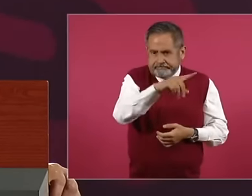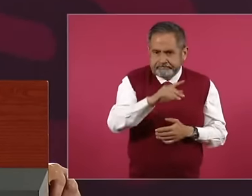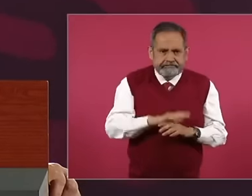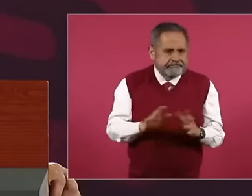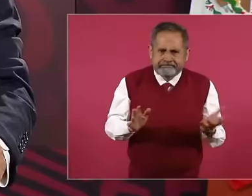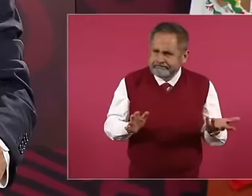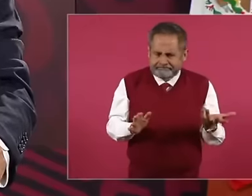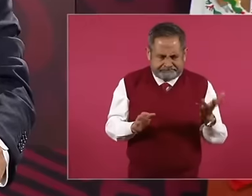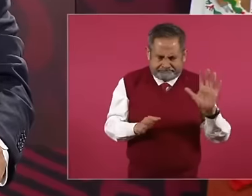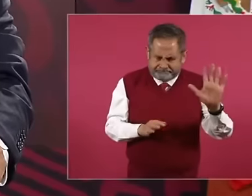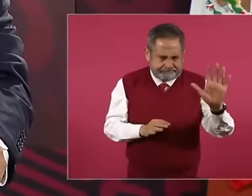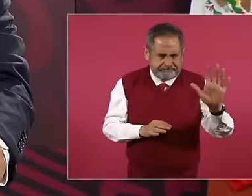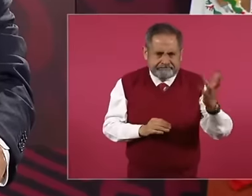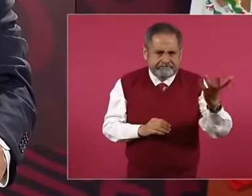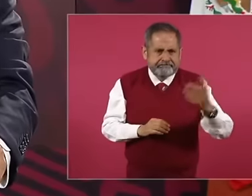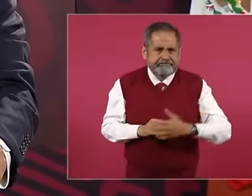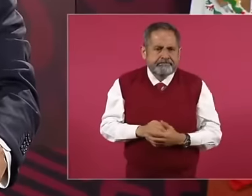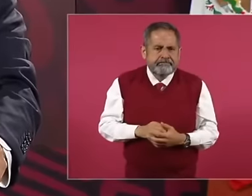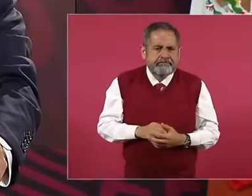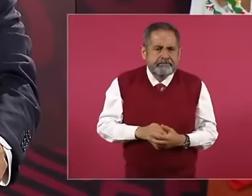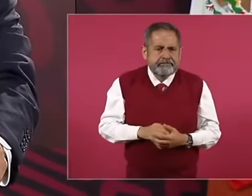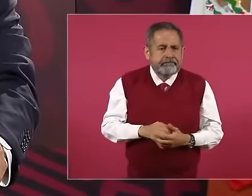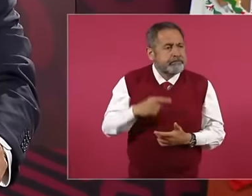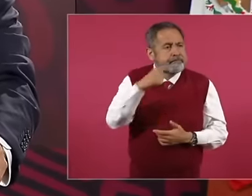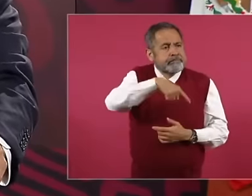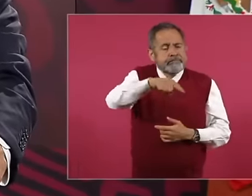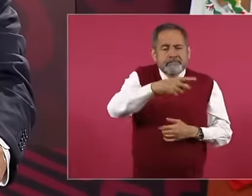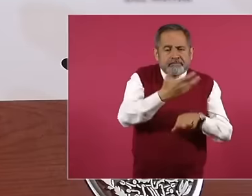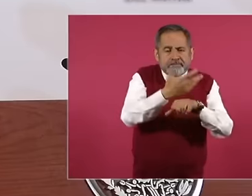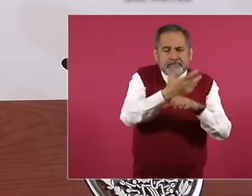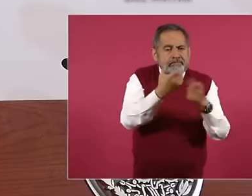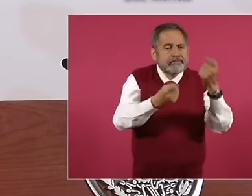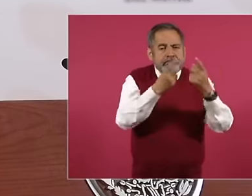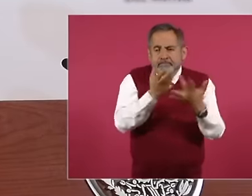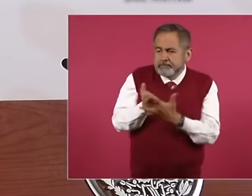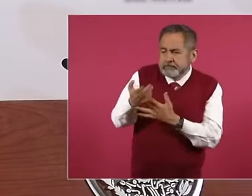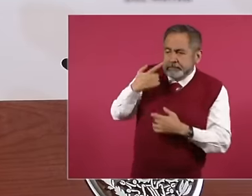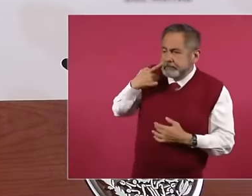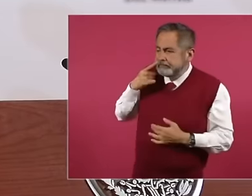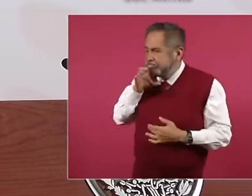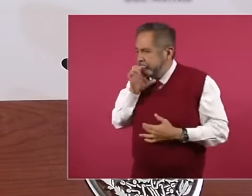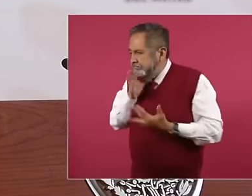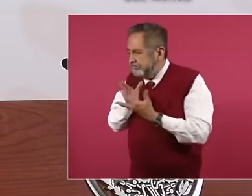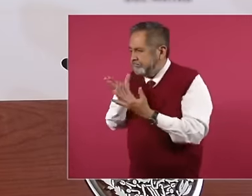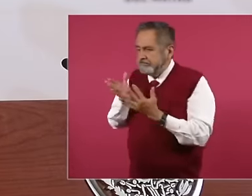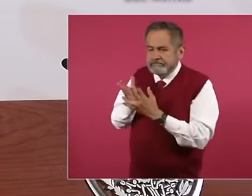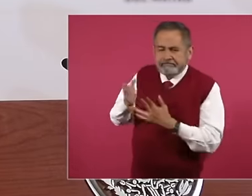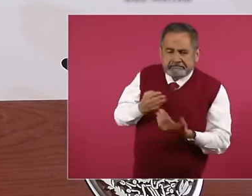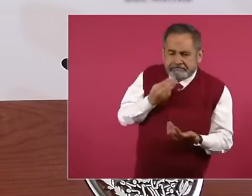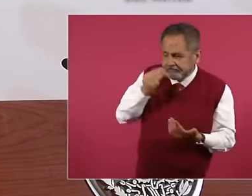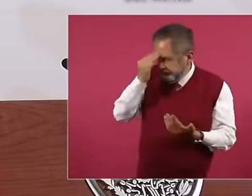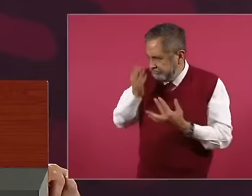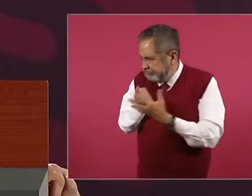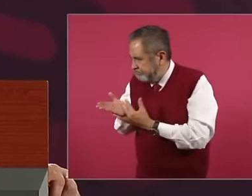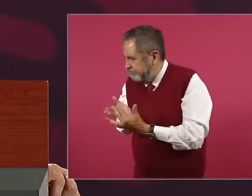of putting The spoon everywhere